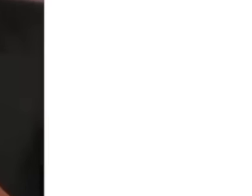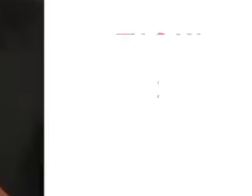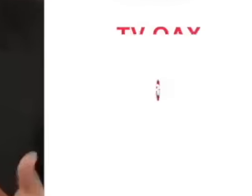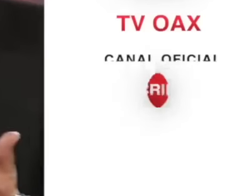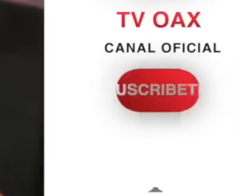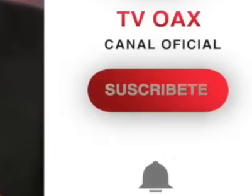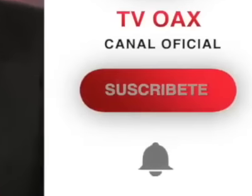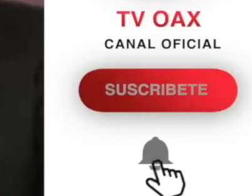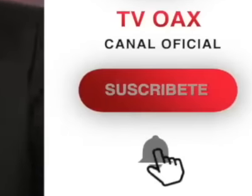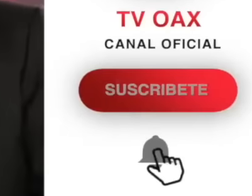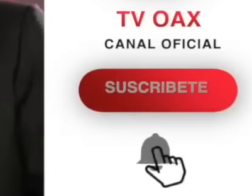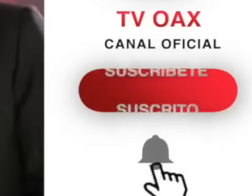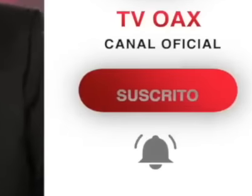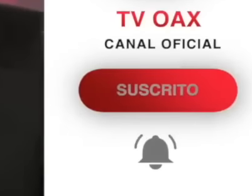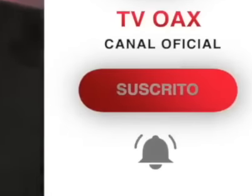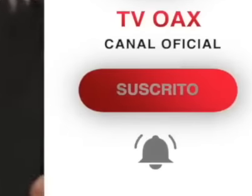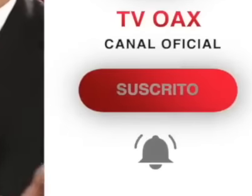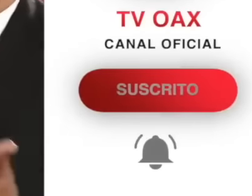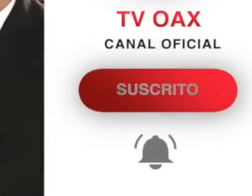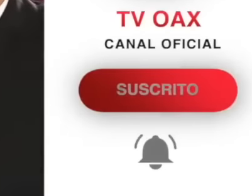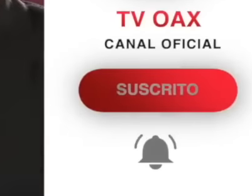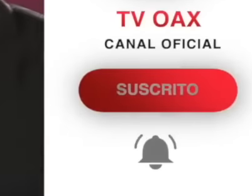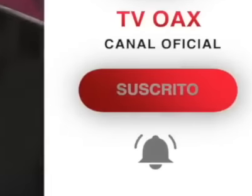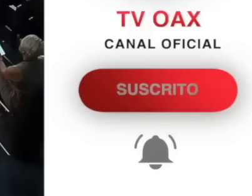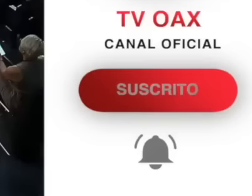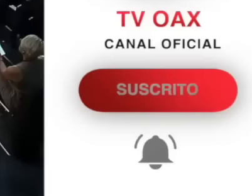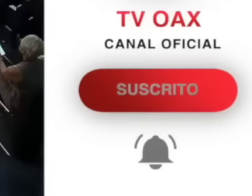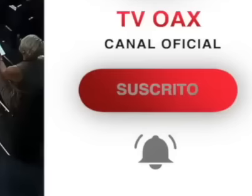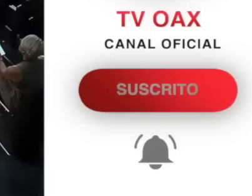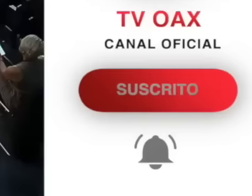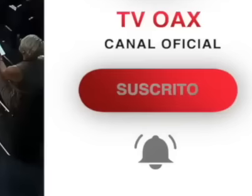of course, the department of state, the department of justice in the